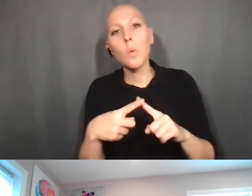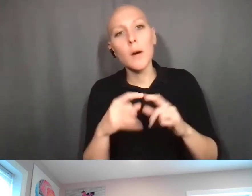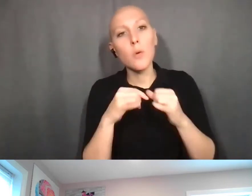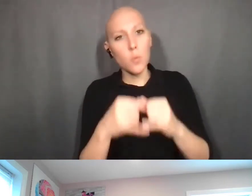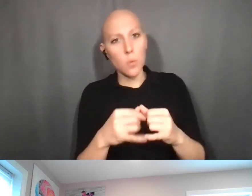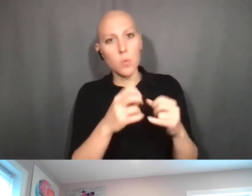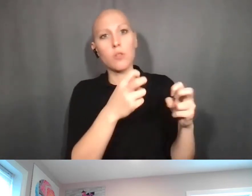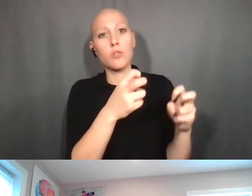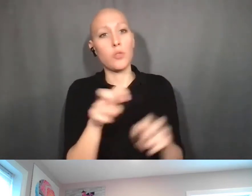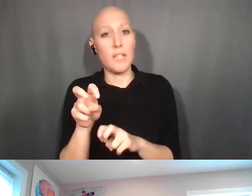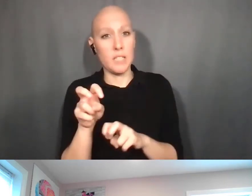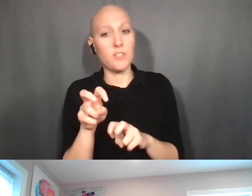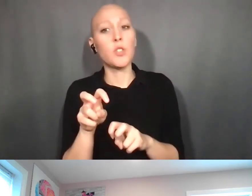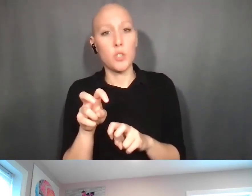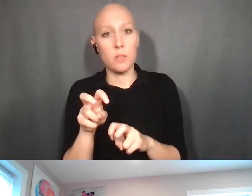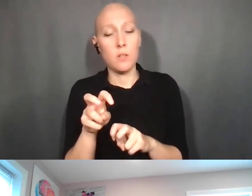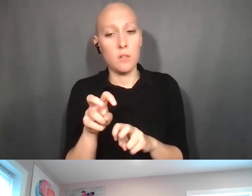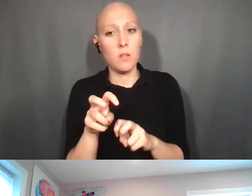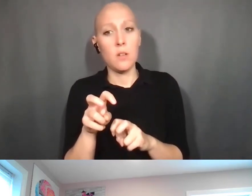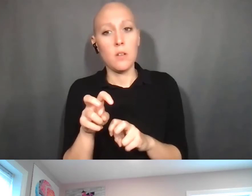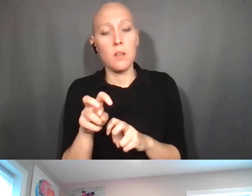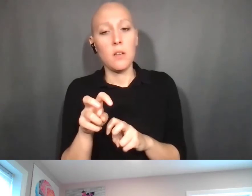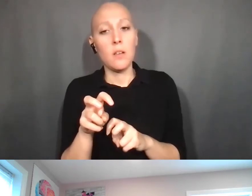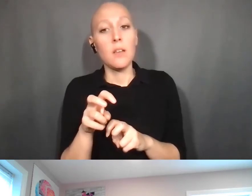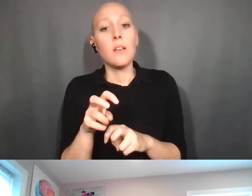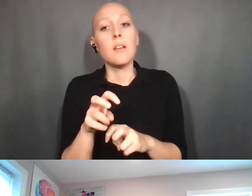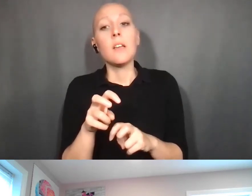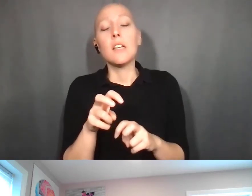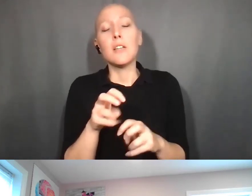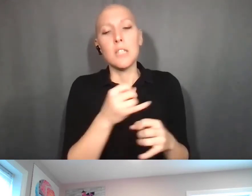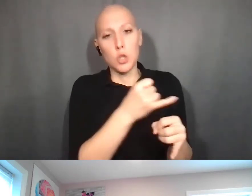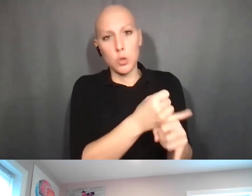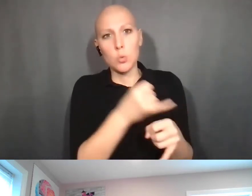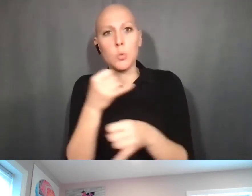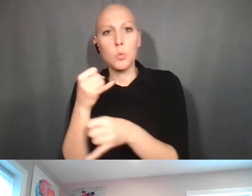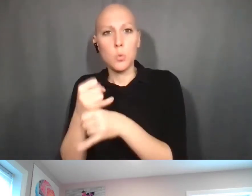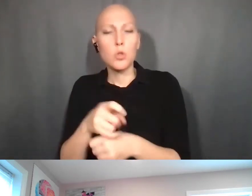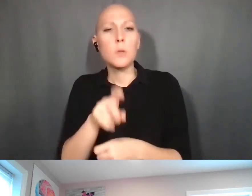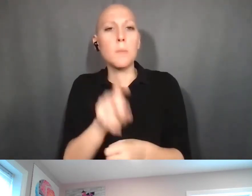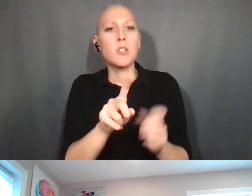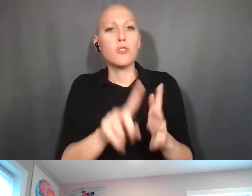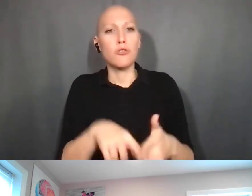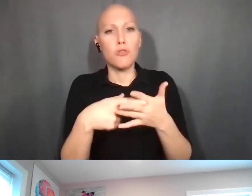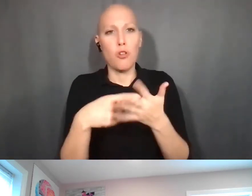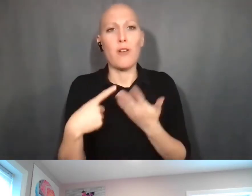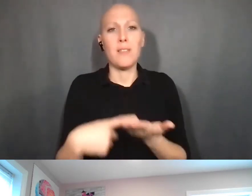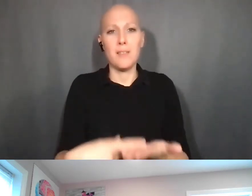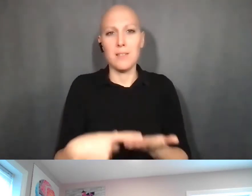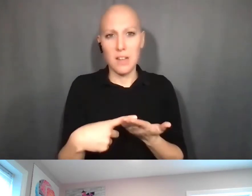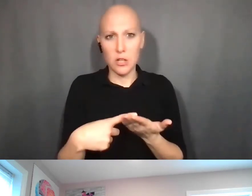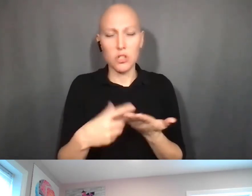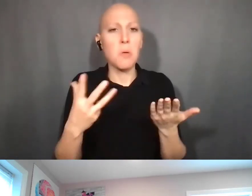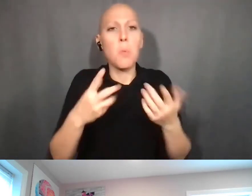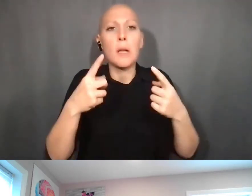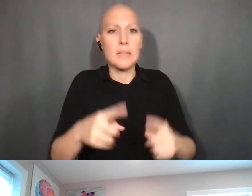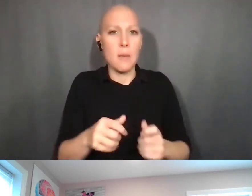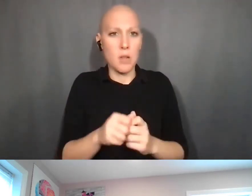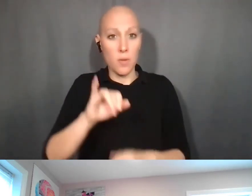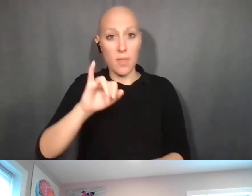that the institutions start a discussion about what's going to happen with the IP. Because sometimes the inventors will move